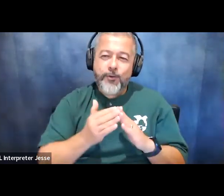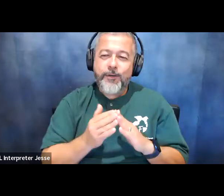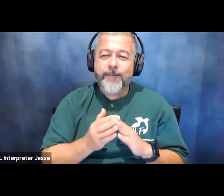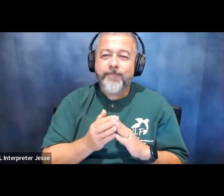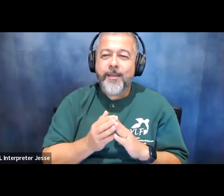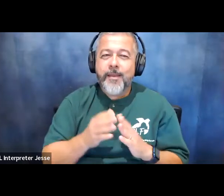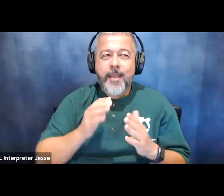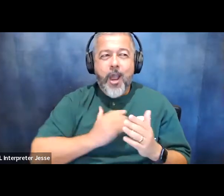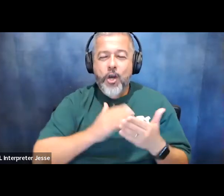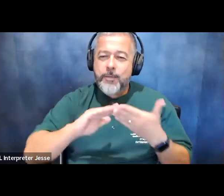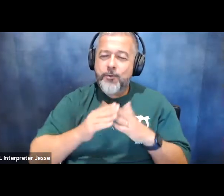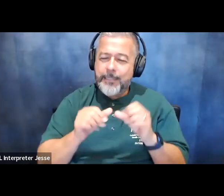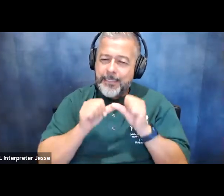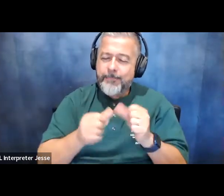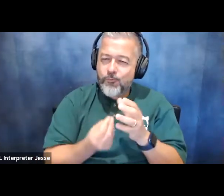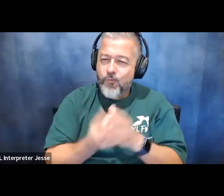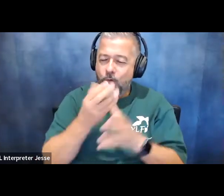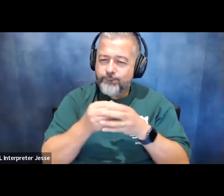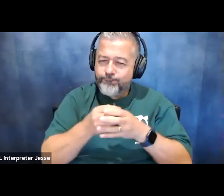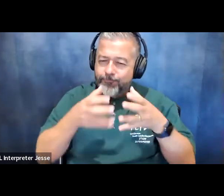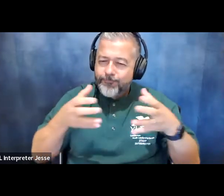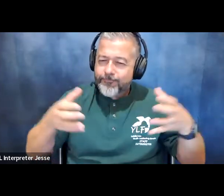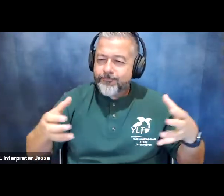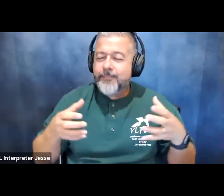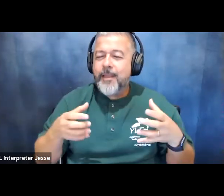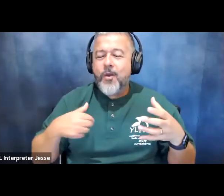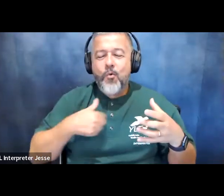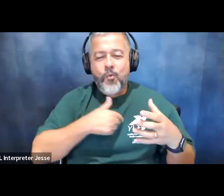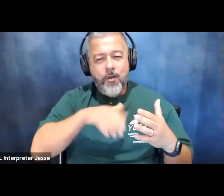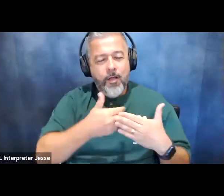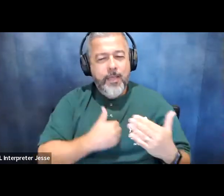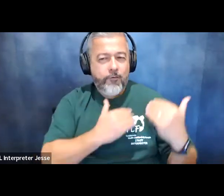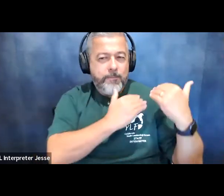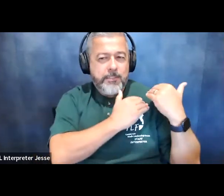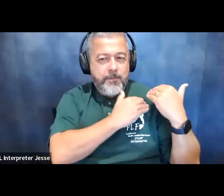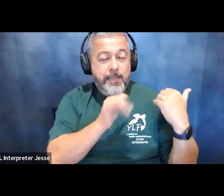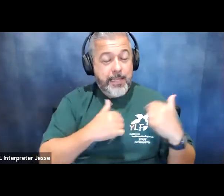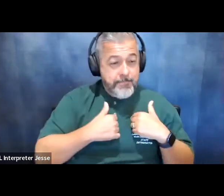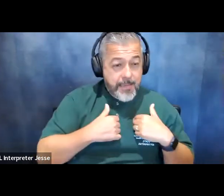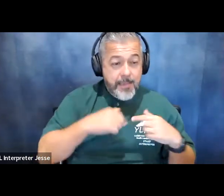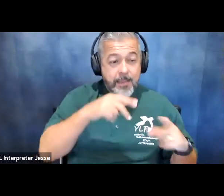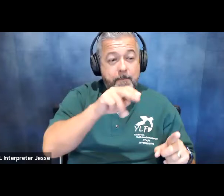getting bigger and we all have the responsibility like me like paul and those that came before me